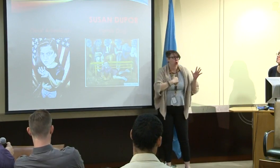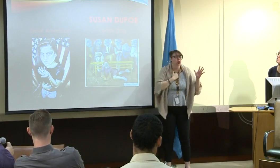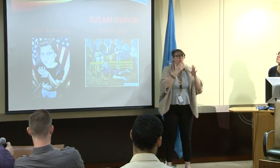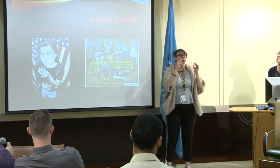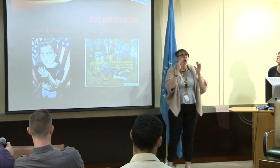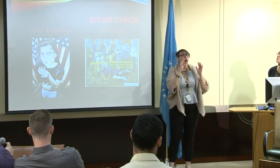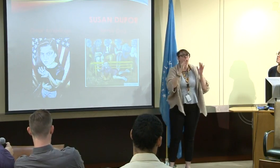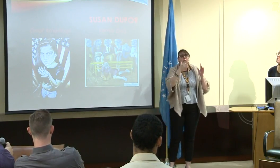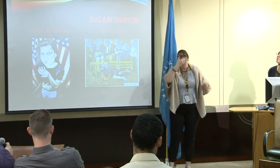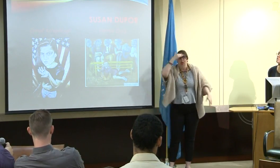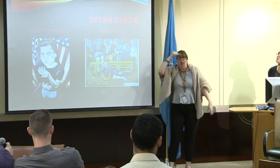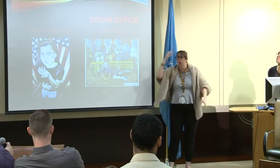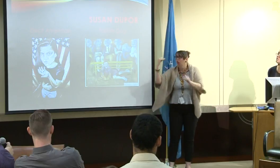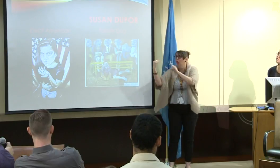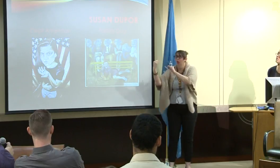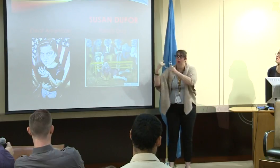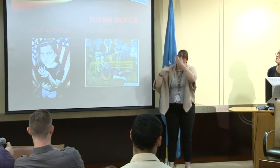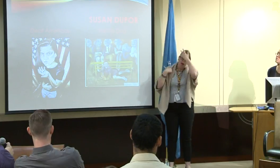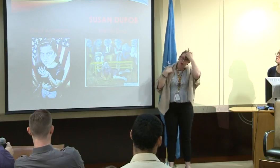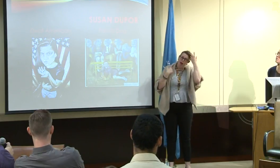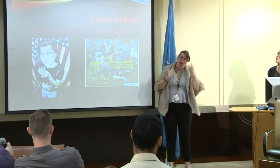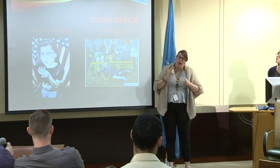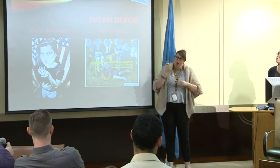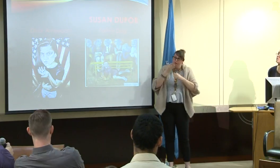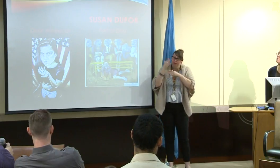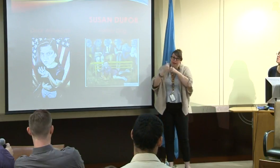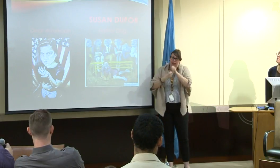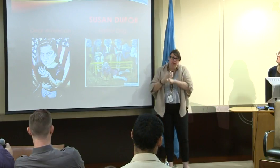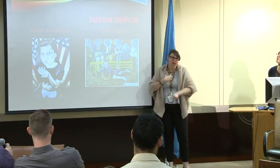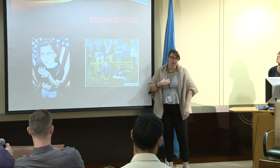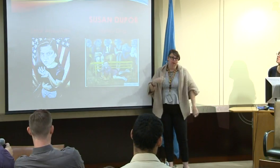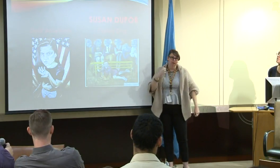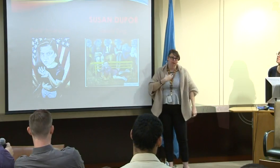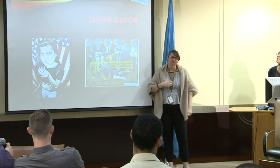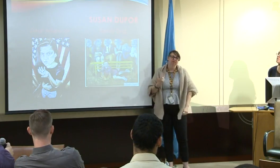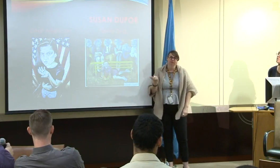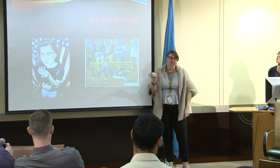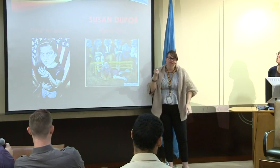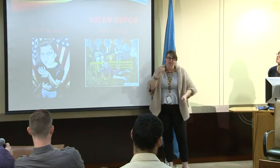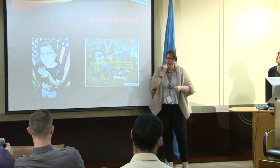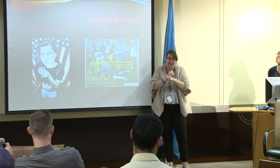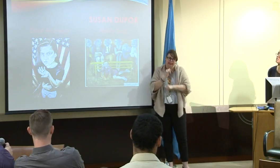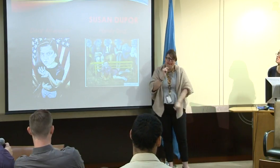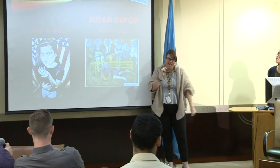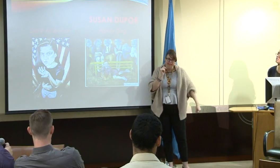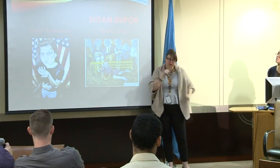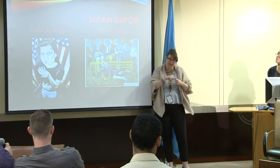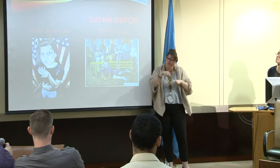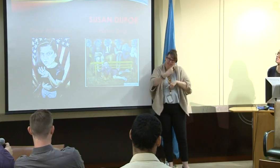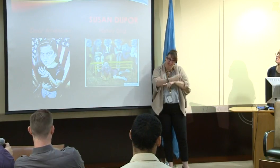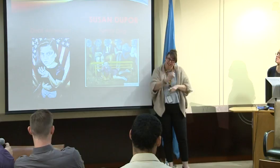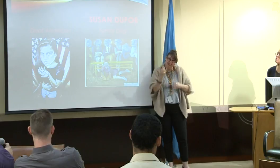And you know, I would talk to the family and say, "Hey, what are you guys talking about? Could you tell me?" And it was really hard for them.